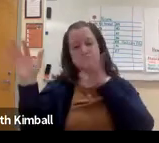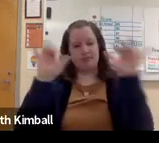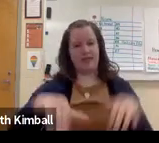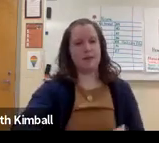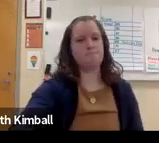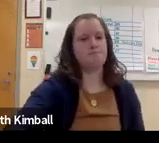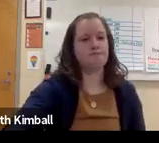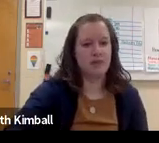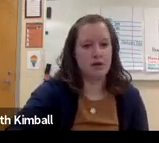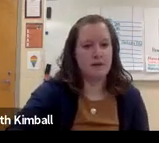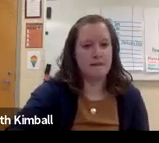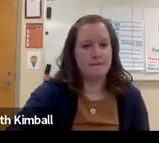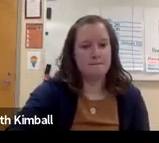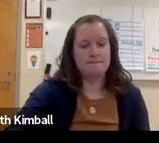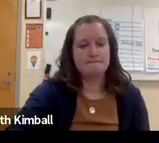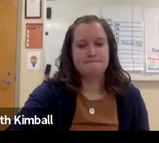or their individualized education plan.